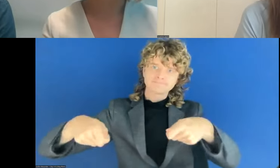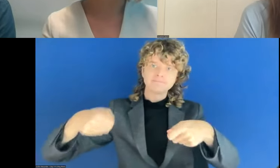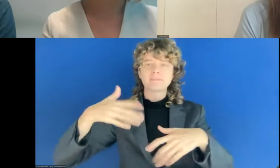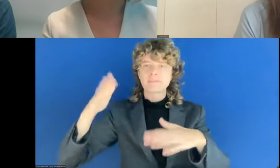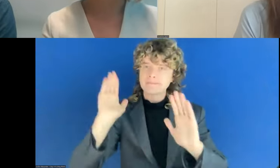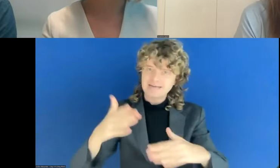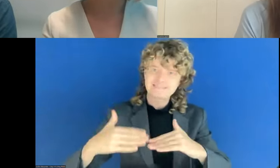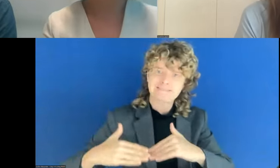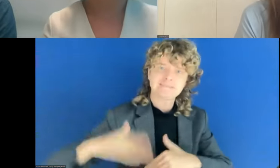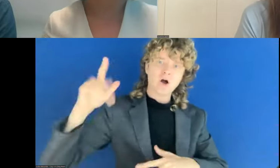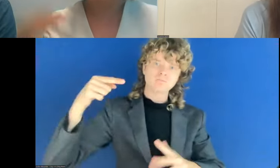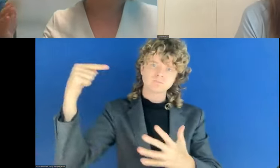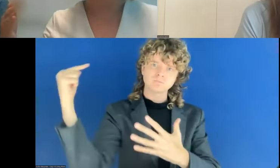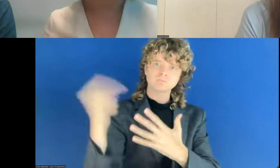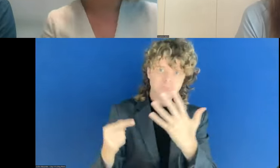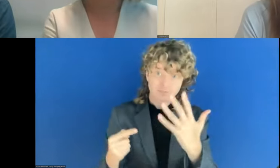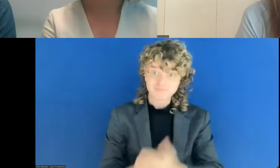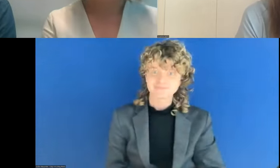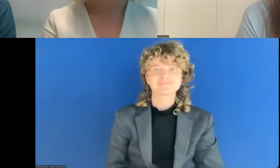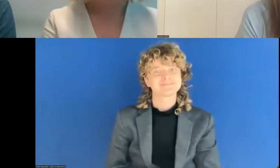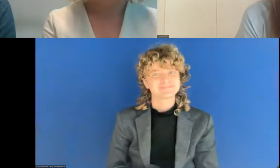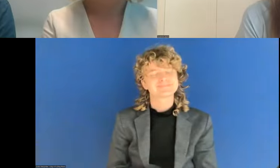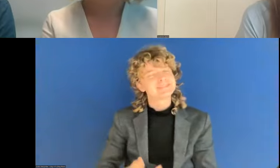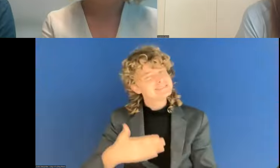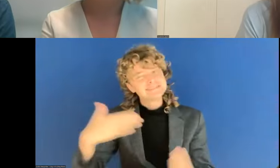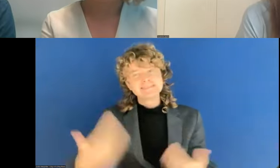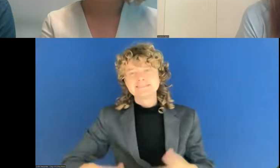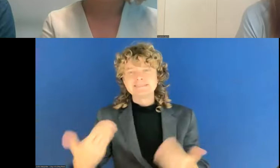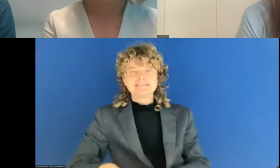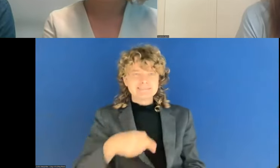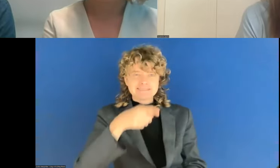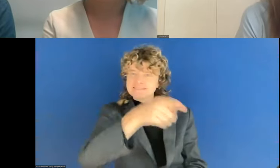The tough Dane. They always say don't meet a Dane in a negotiation. You